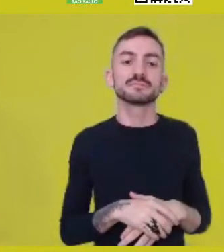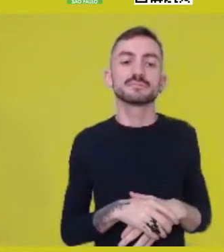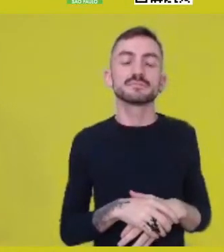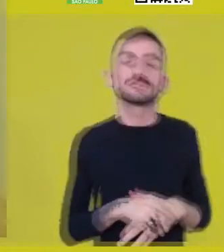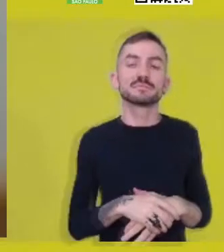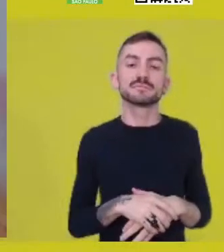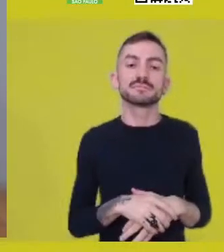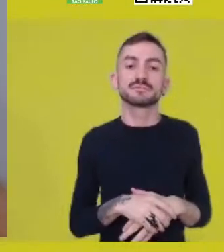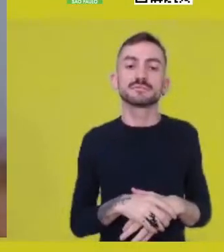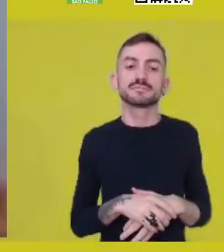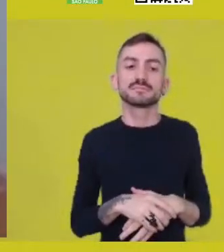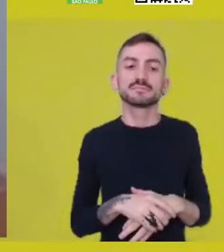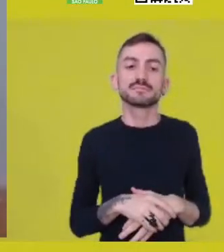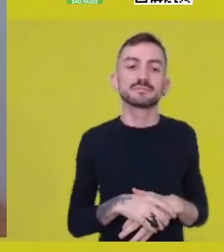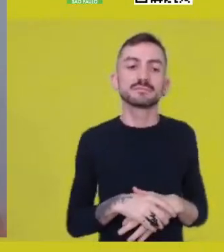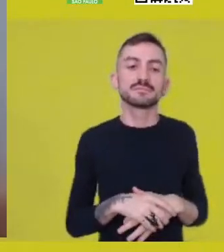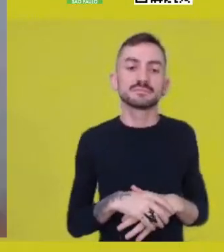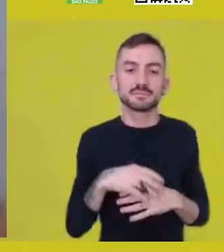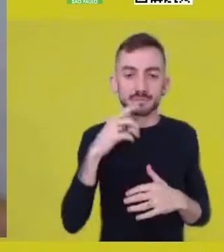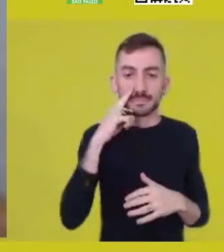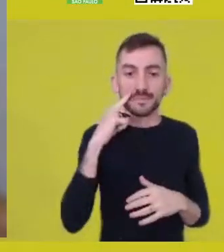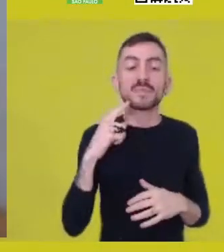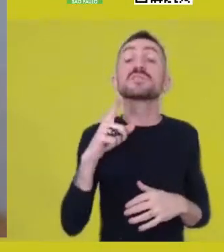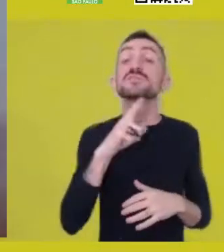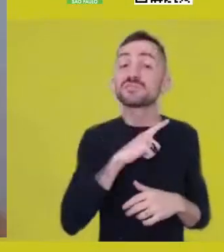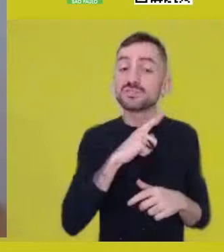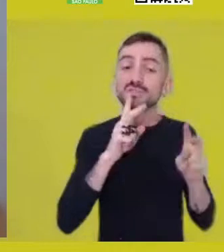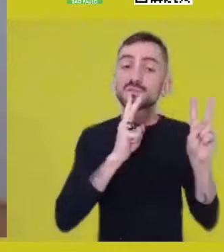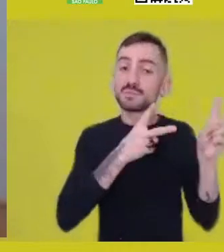there is this great conversation between flavors,